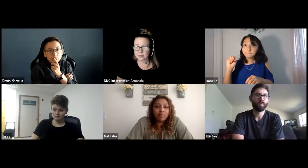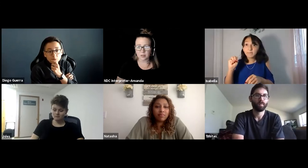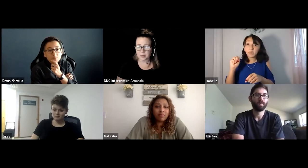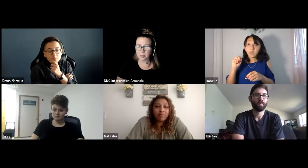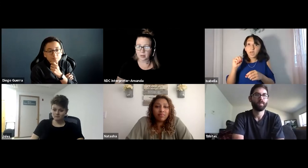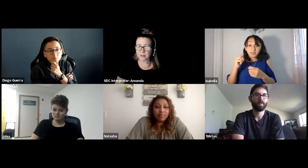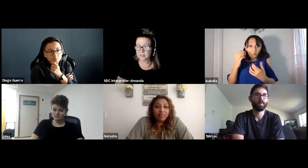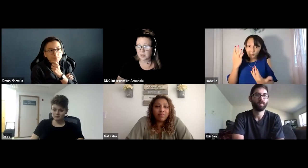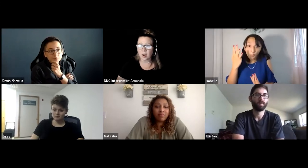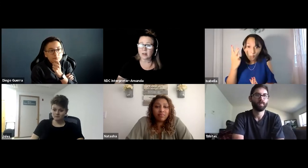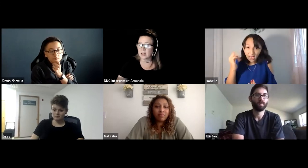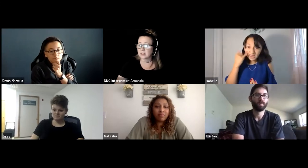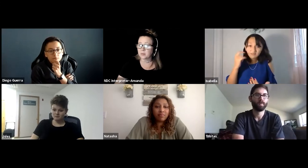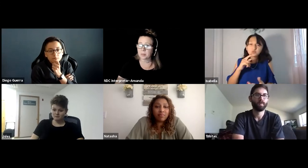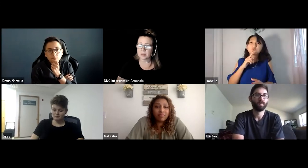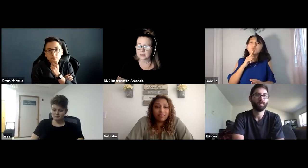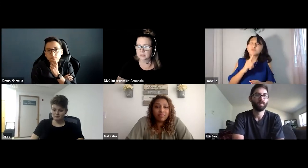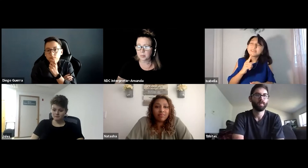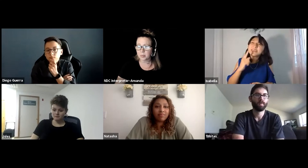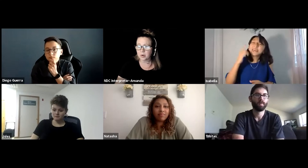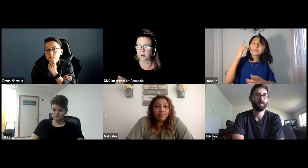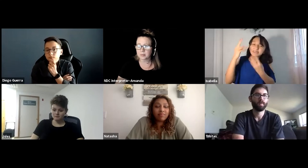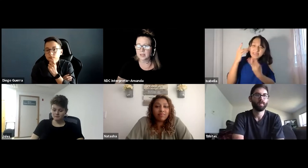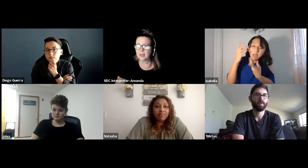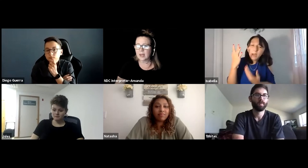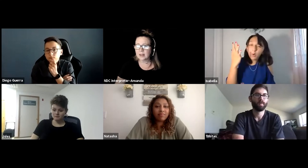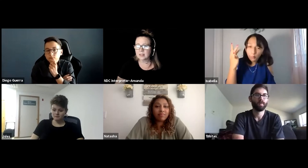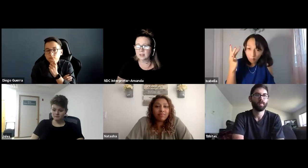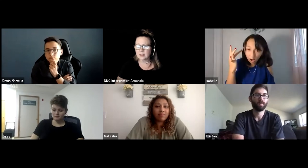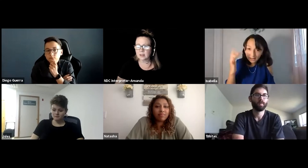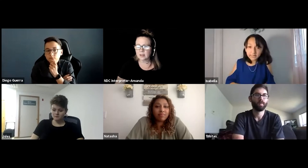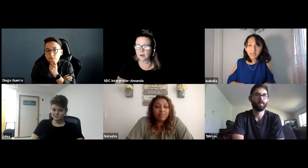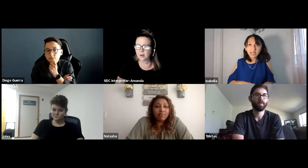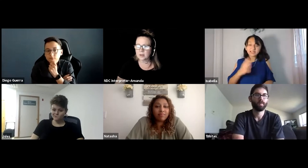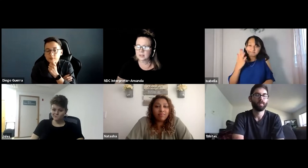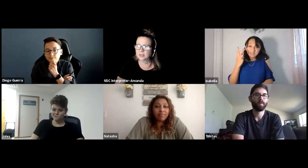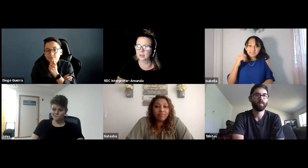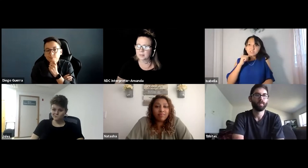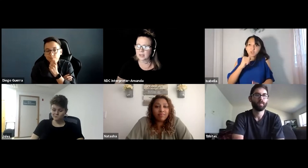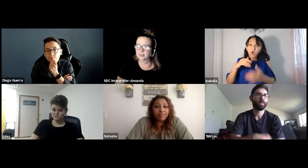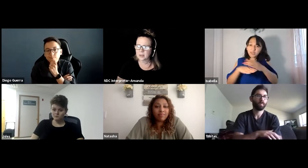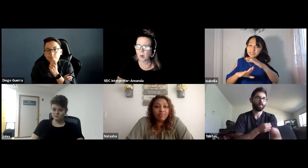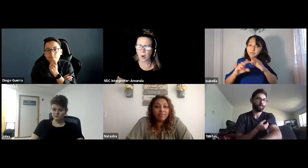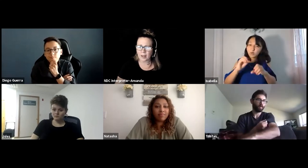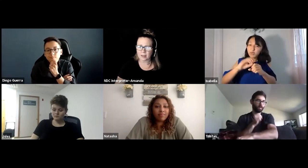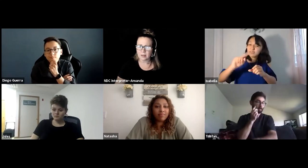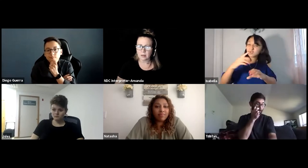and there still aren't a lot of deaf people in STEM programs and we need to think about why.